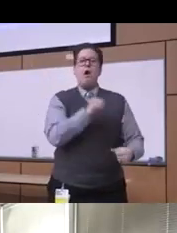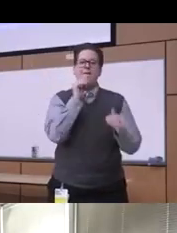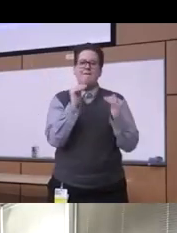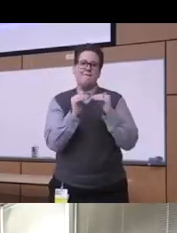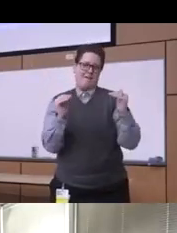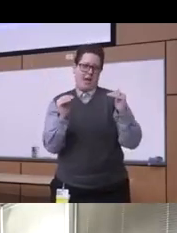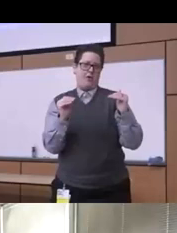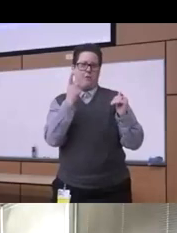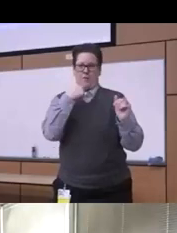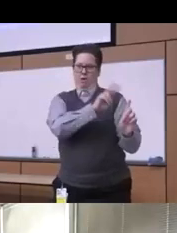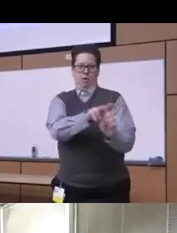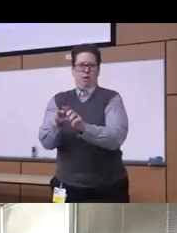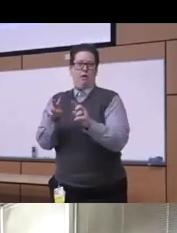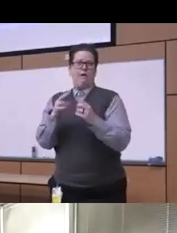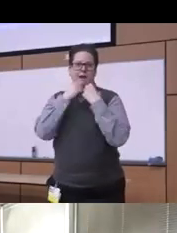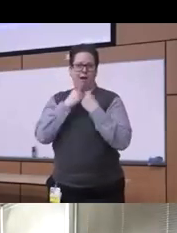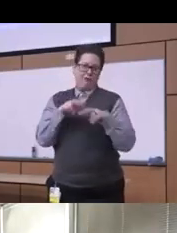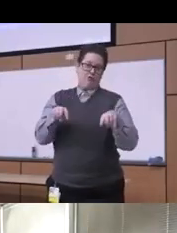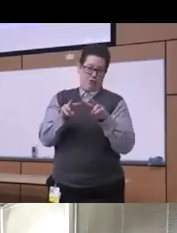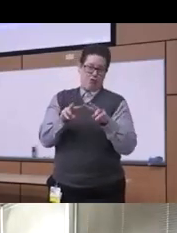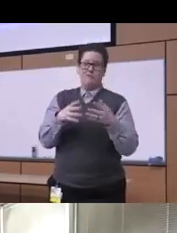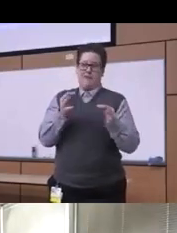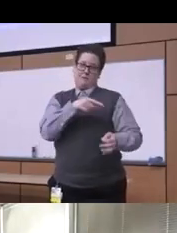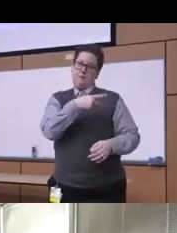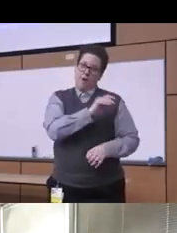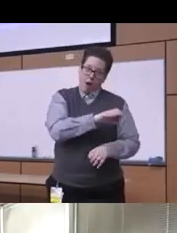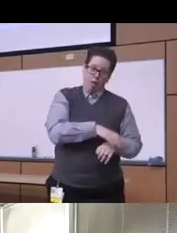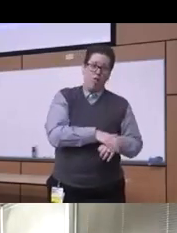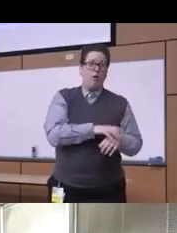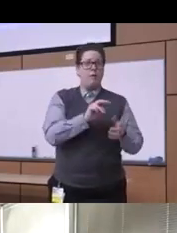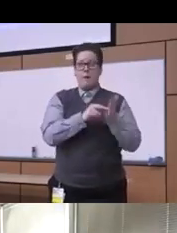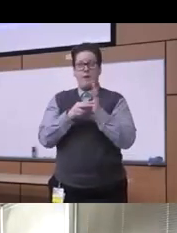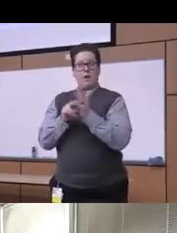talking about the people of color here but also advantages that create some advantages